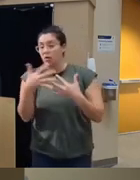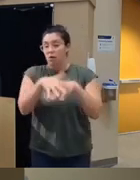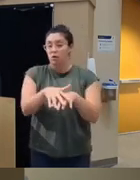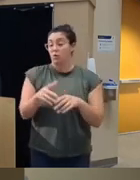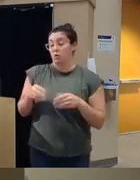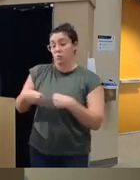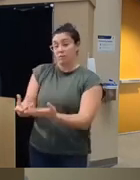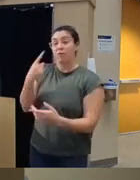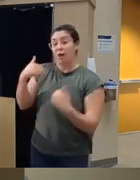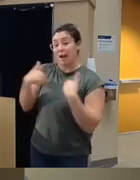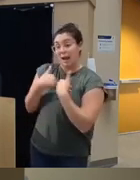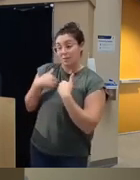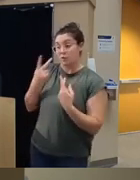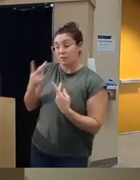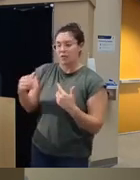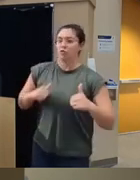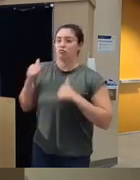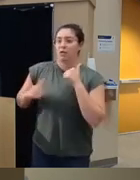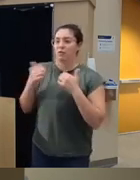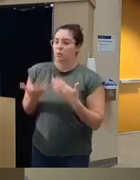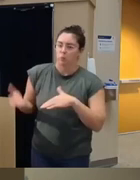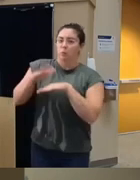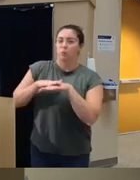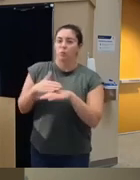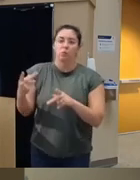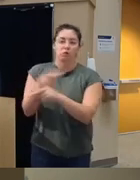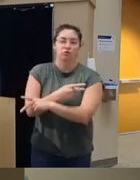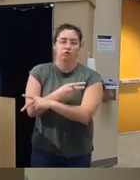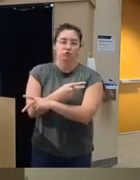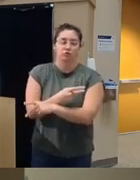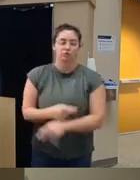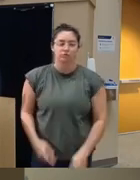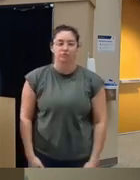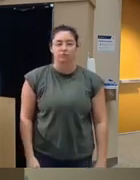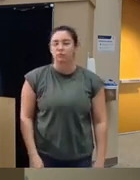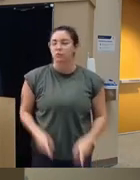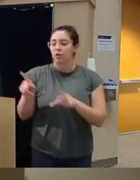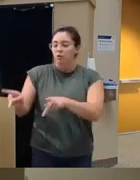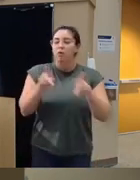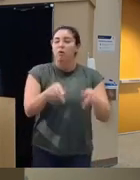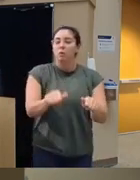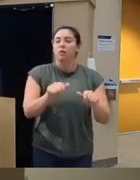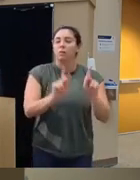give Coke ethylene so we thought it was very you know pertinent to this population that alkohol